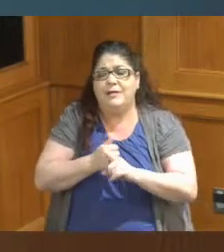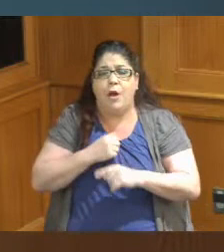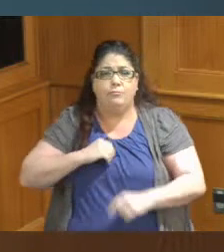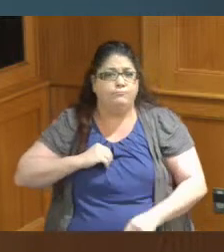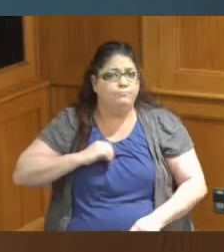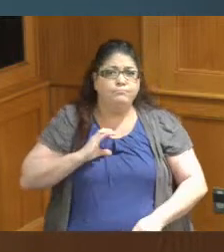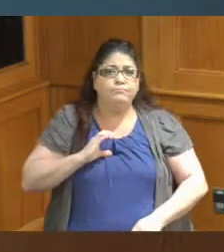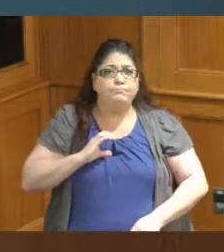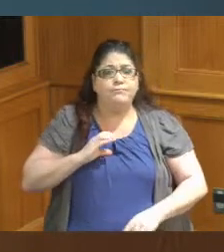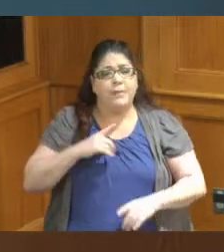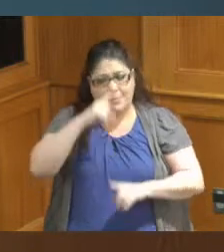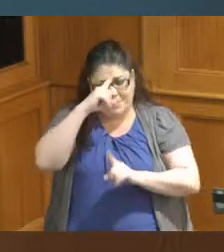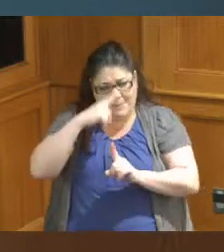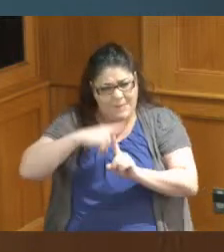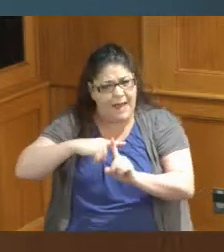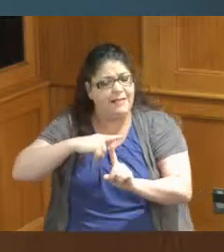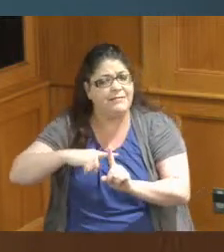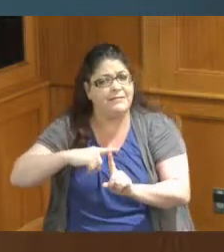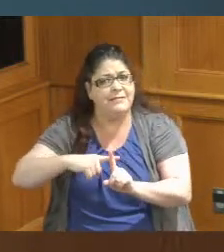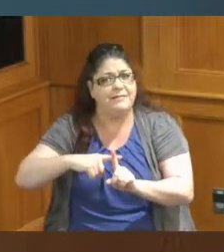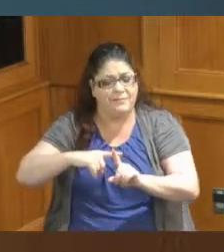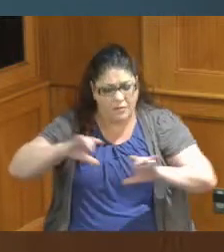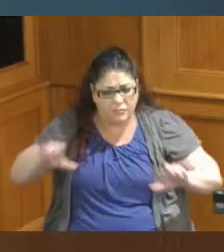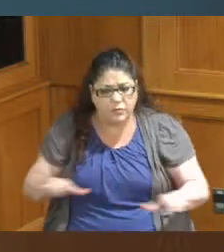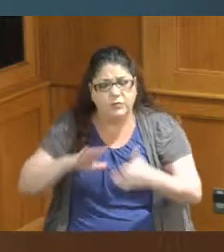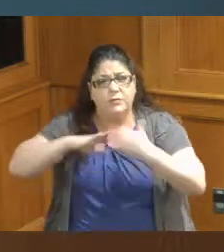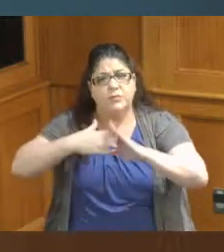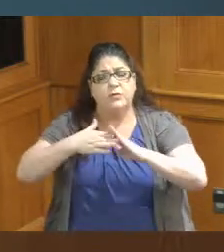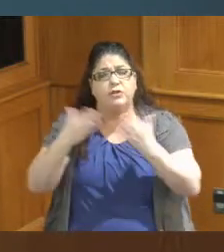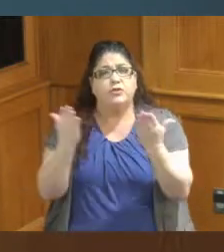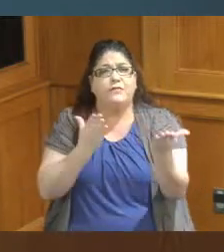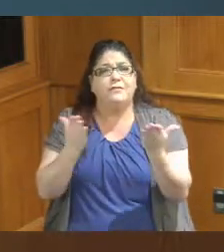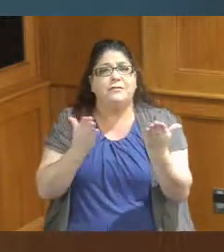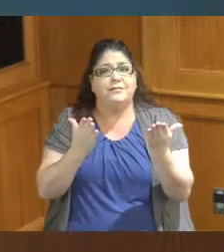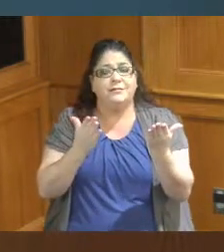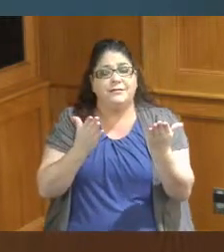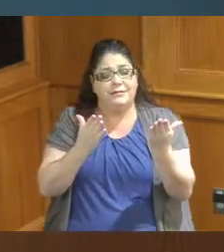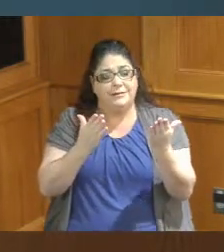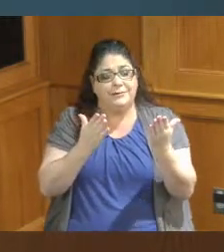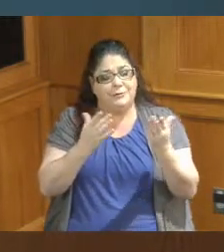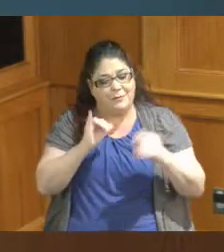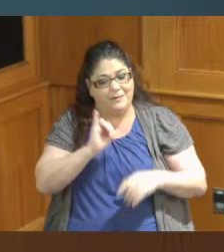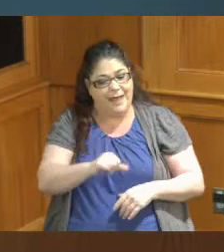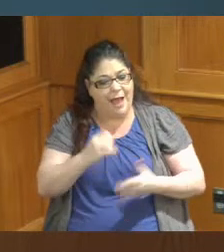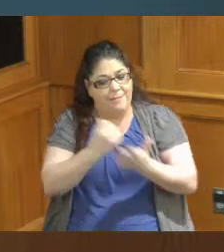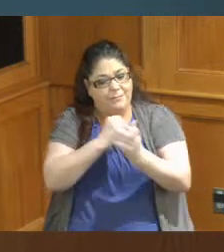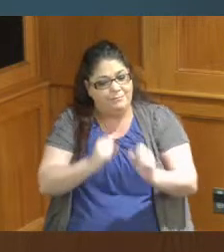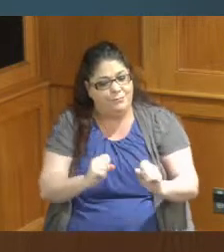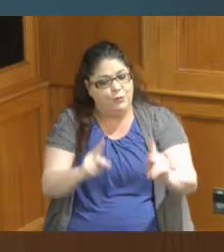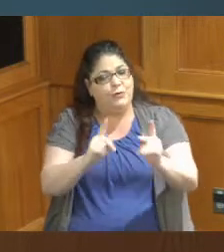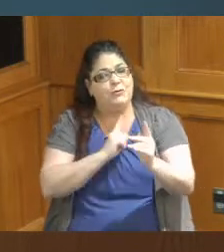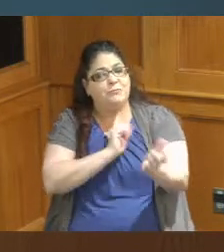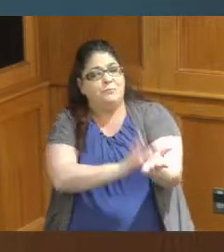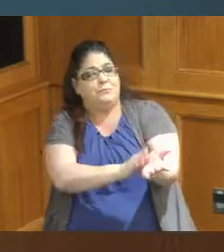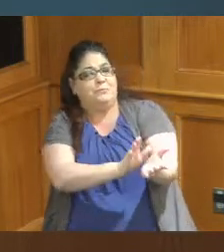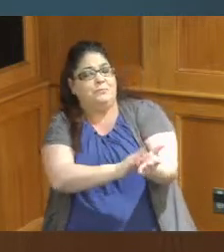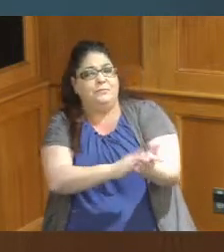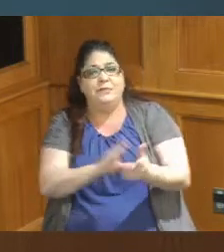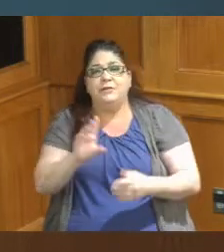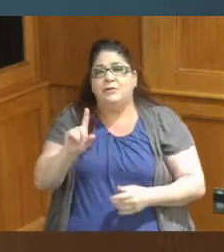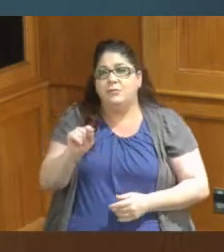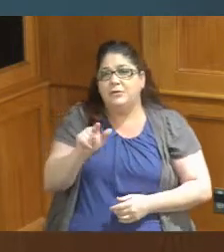and be positive and do community service and so we got a chance to acknowledge the 2023 winners